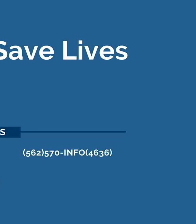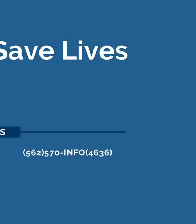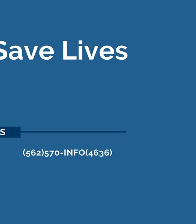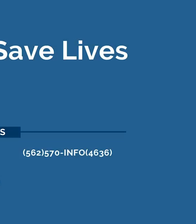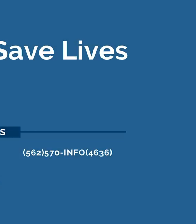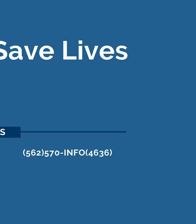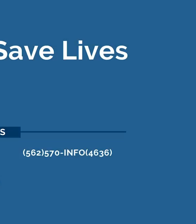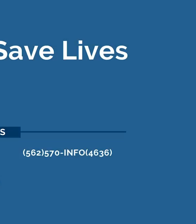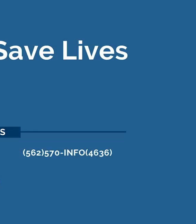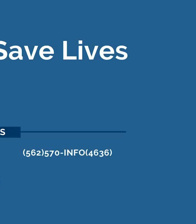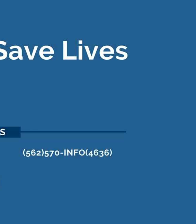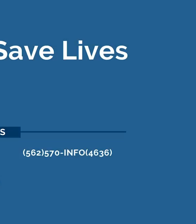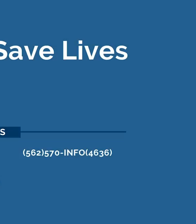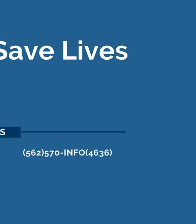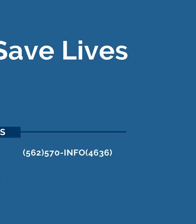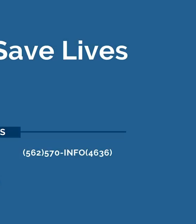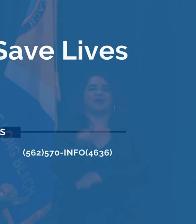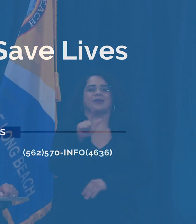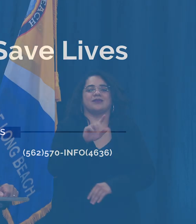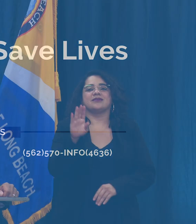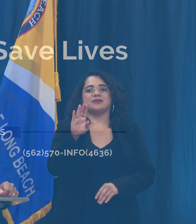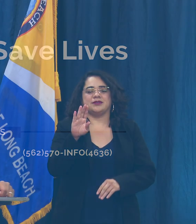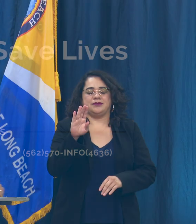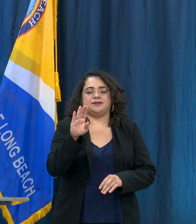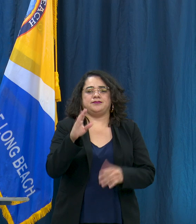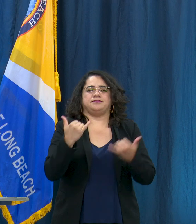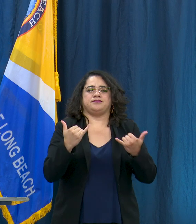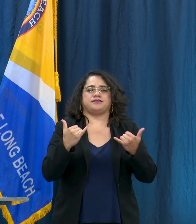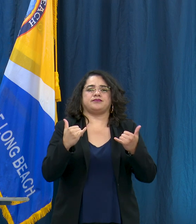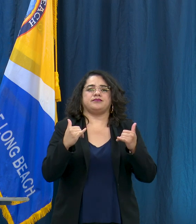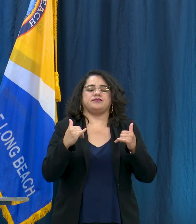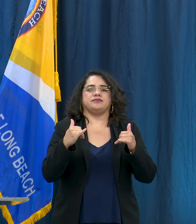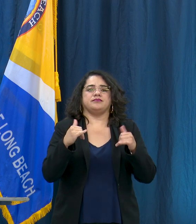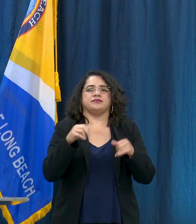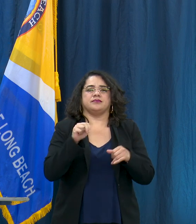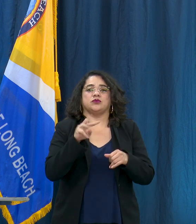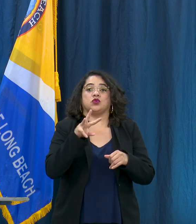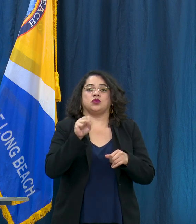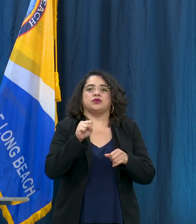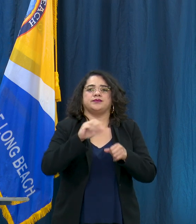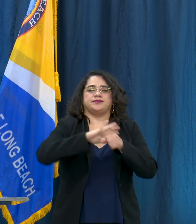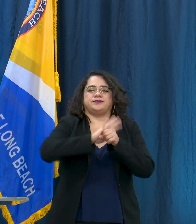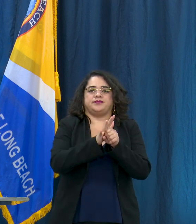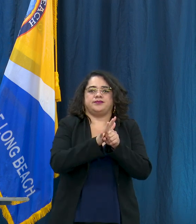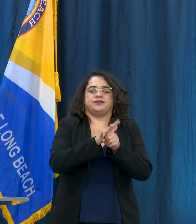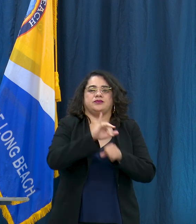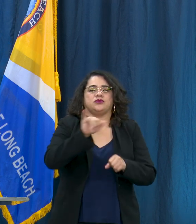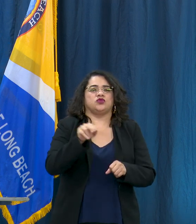Good afternoon Long Beach, today's our briefing for June 12, 2020. As always,